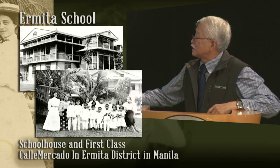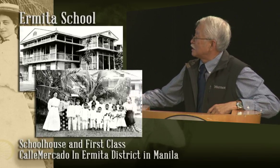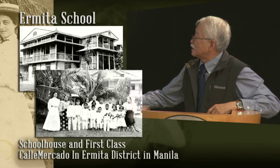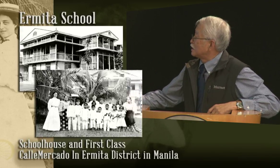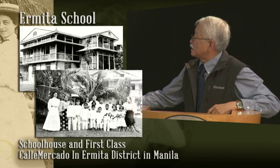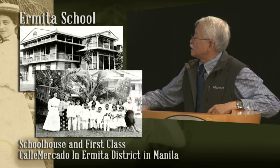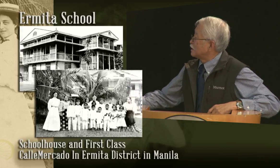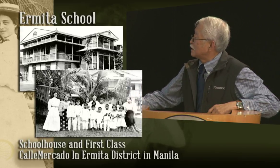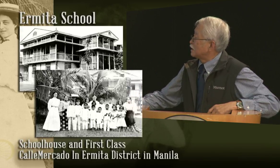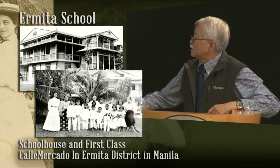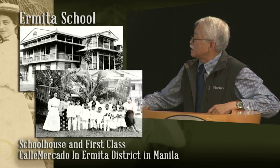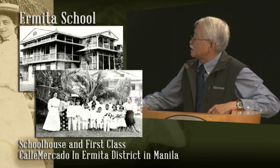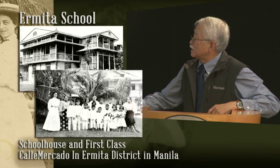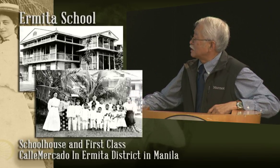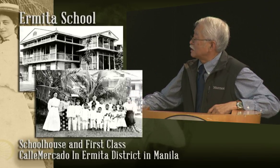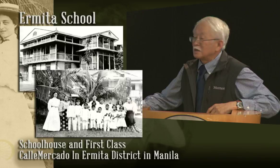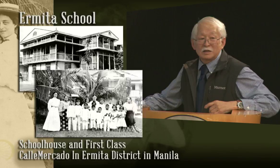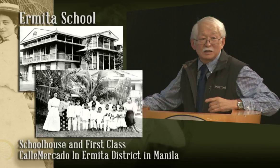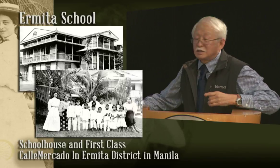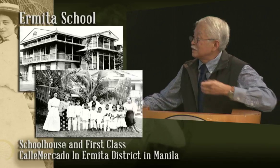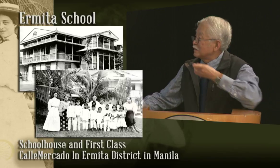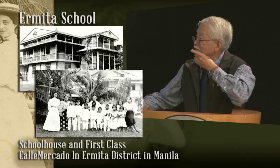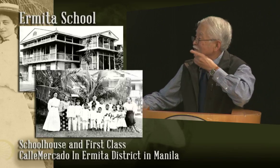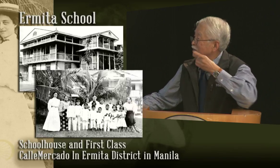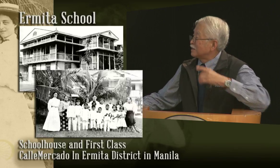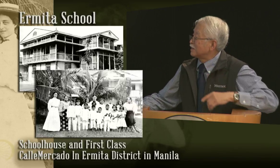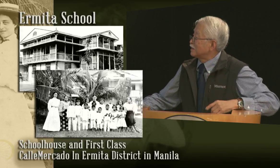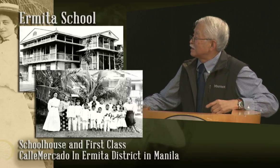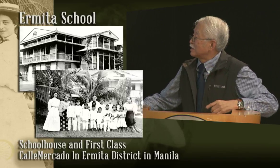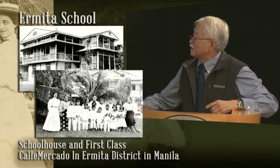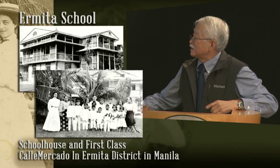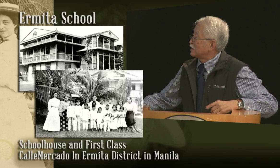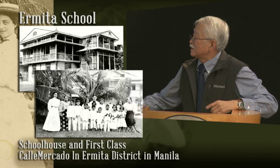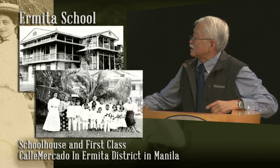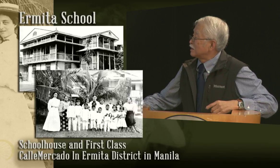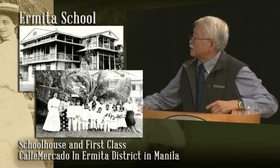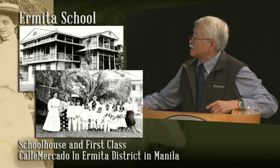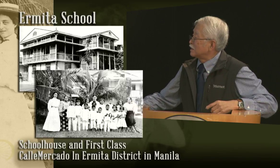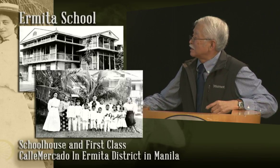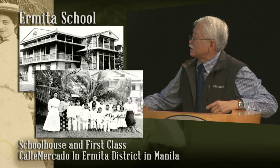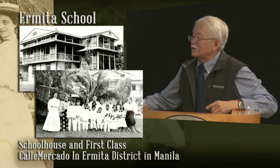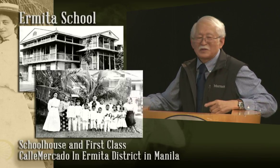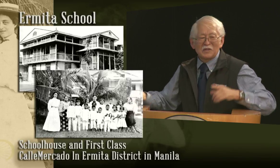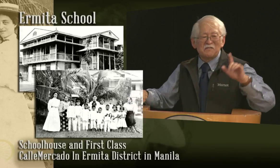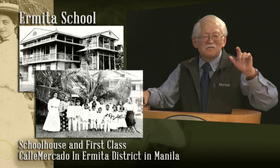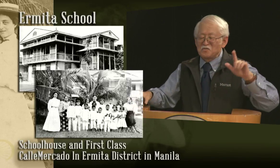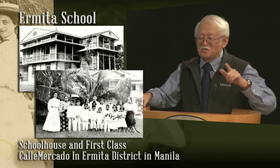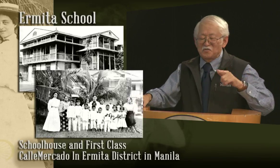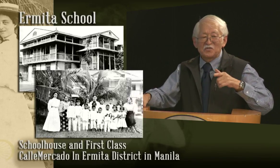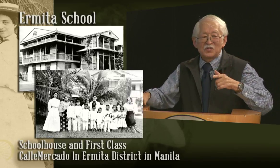You can see, a picture of Delight, you can see her off to the far left,